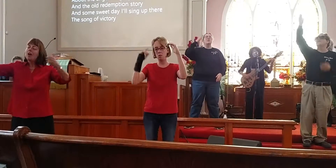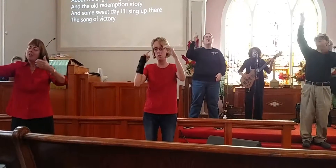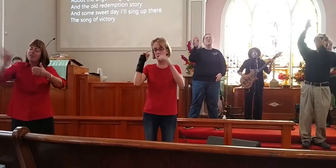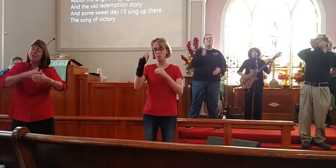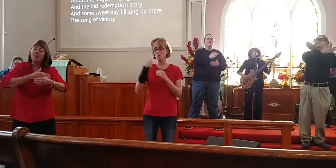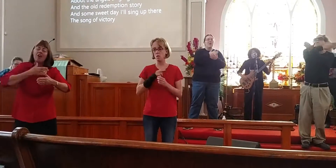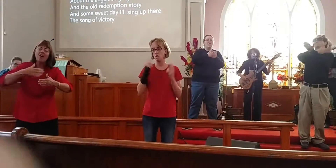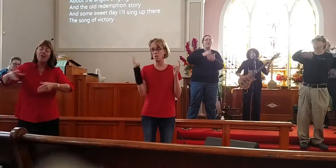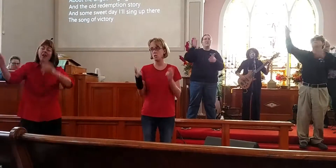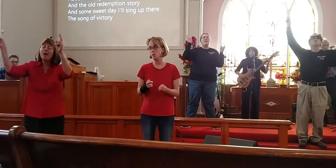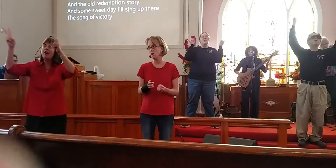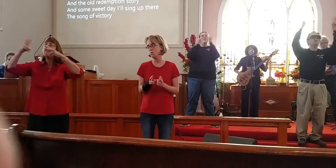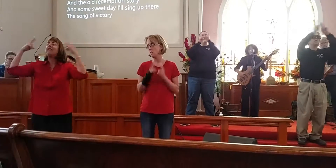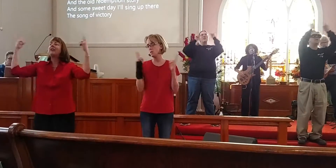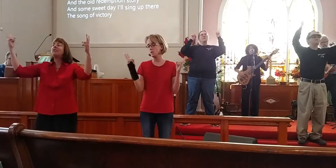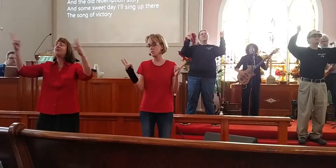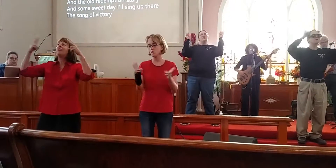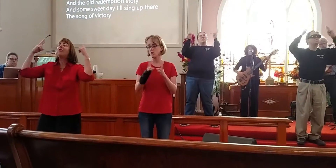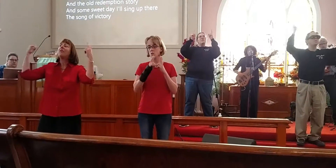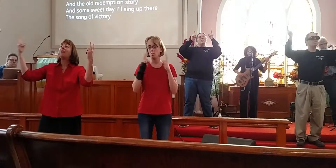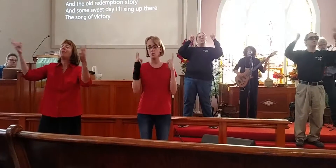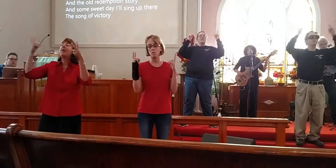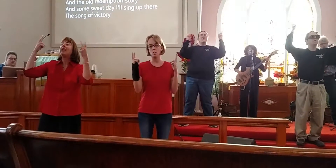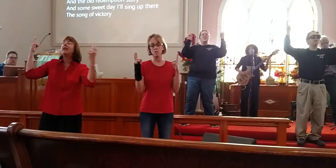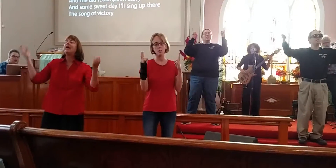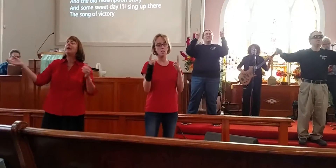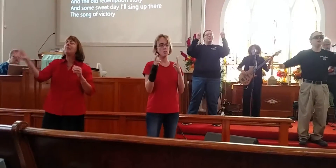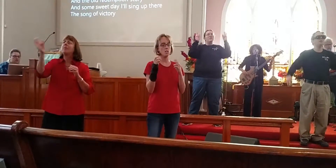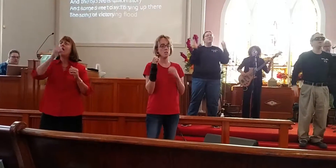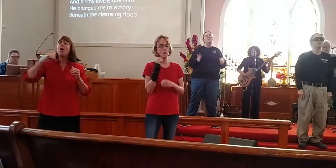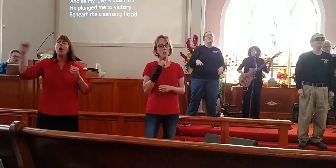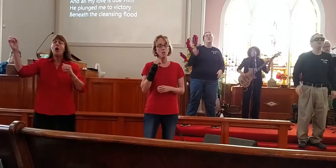The song of victory